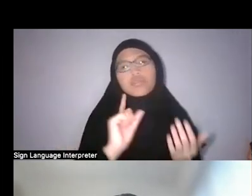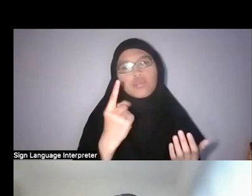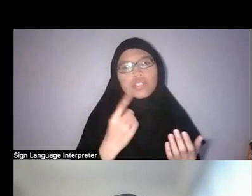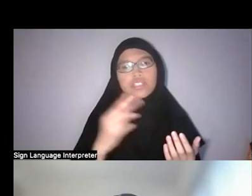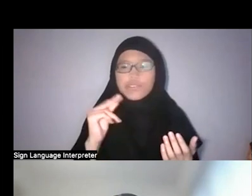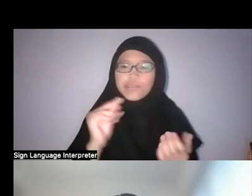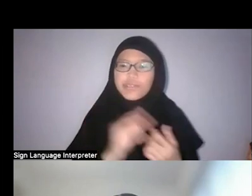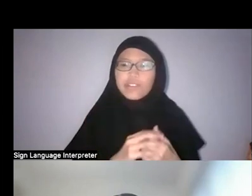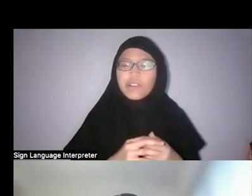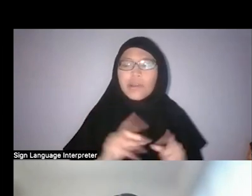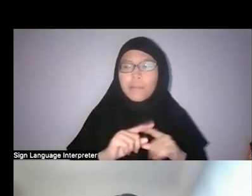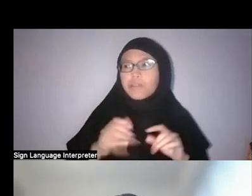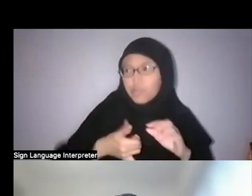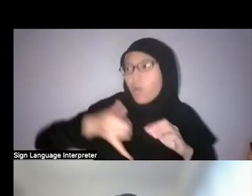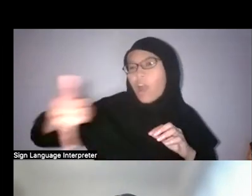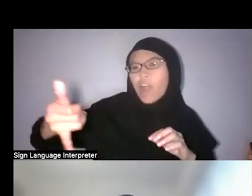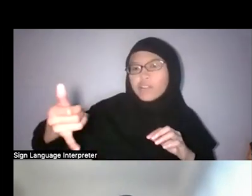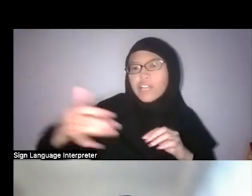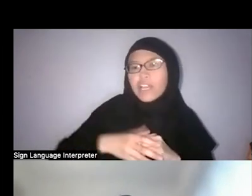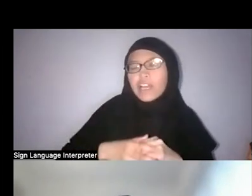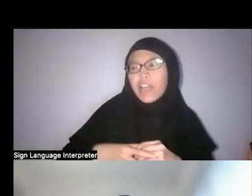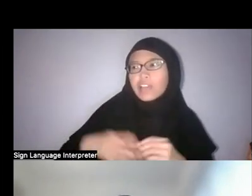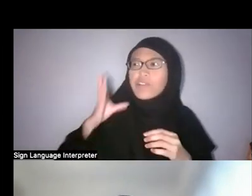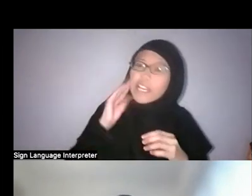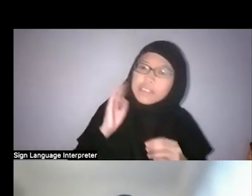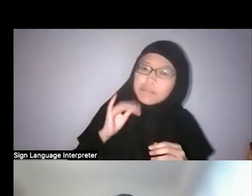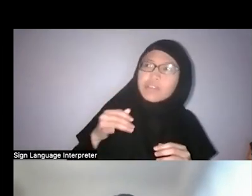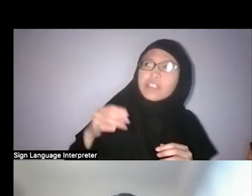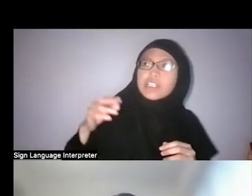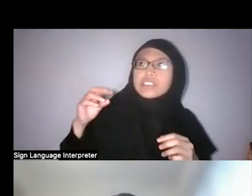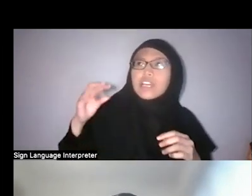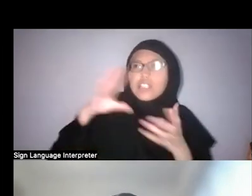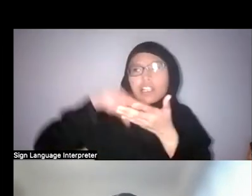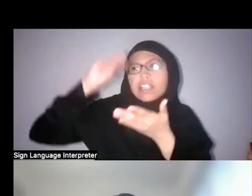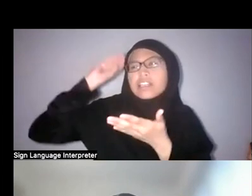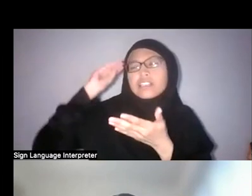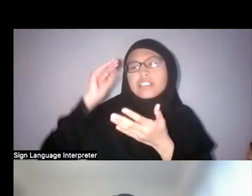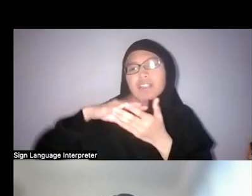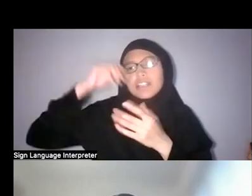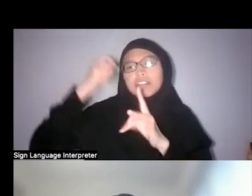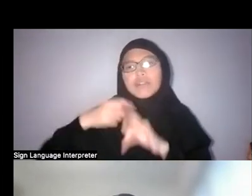It’s about going out there and experiencing it and learning from the trails.